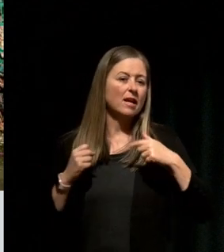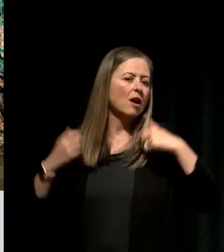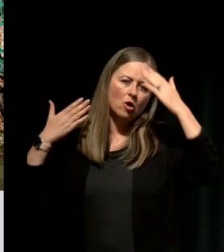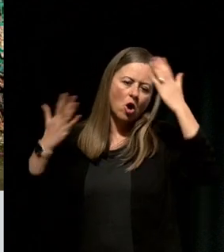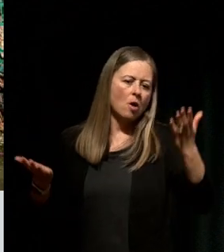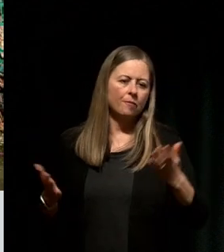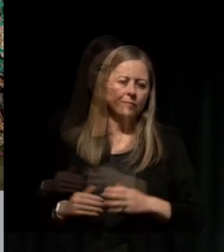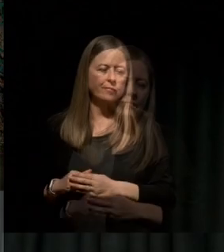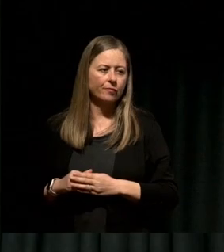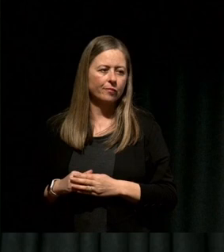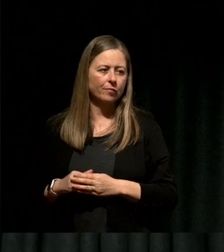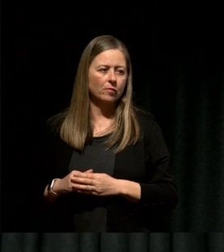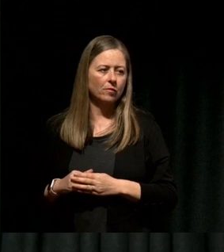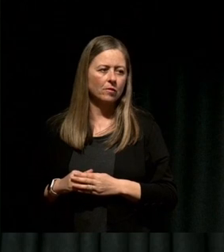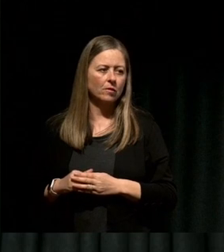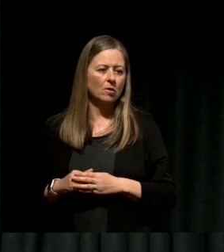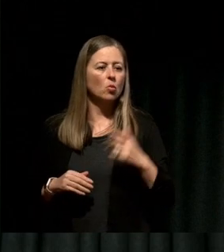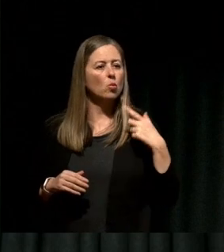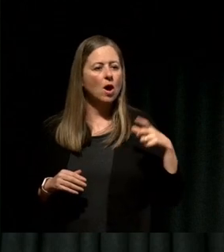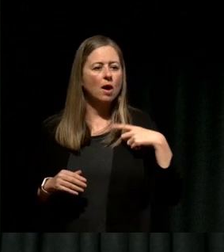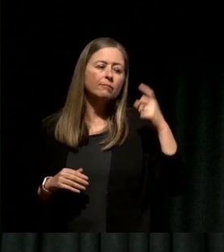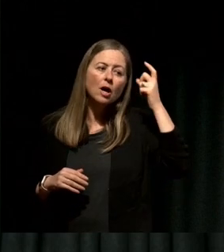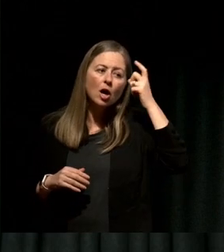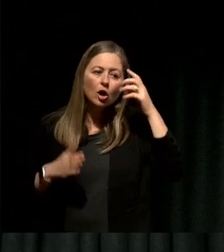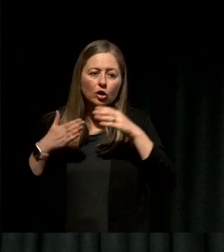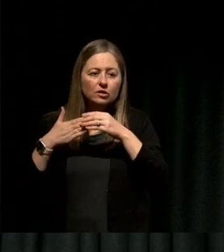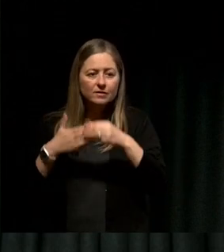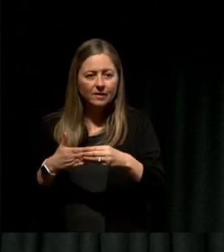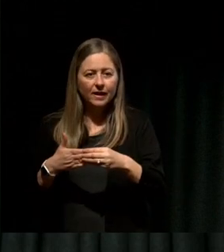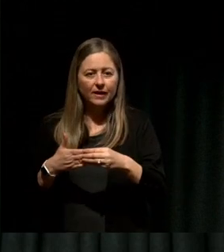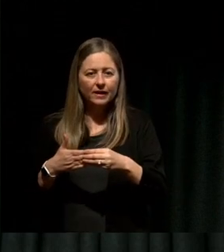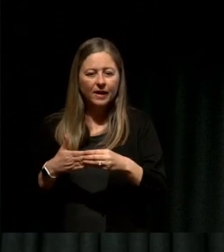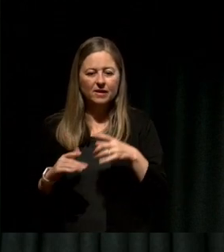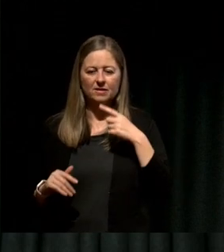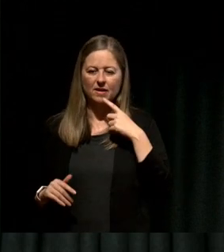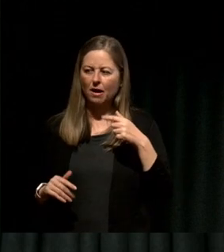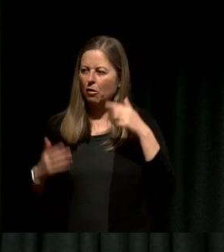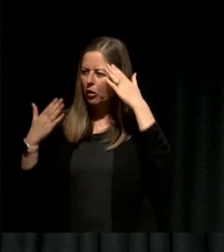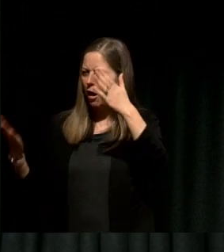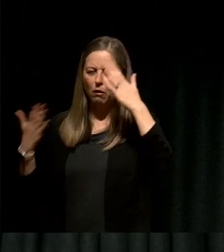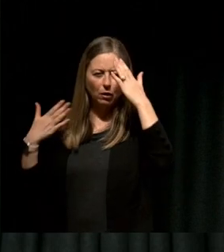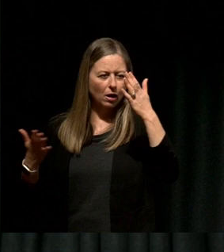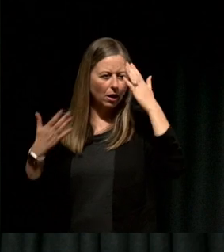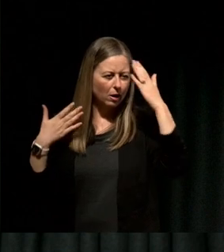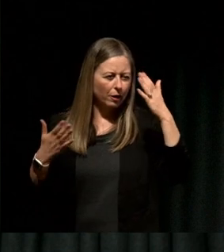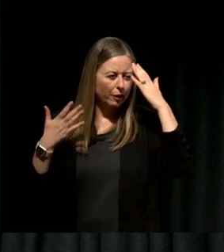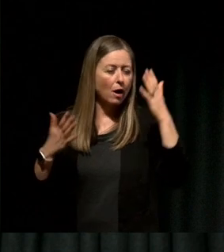because I learned that a conscious leader if you're a conscious leader saying "I don't know" is just resistance.